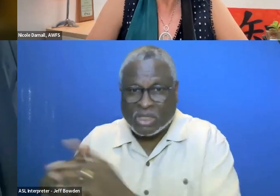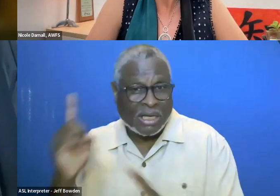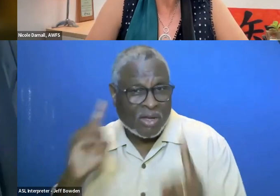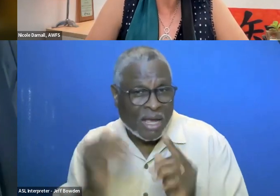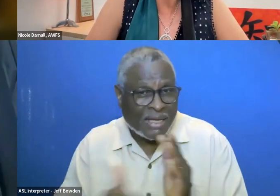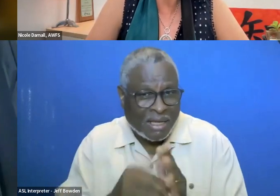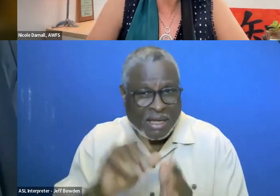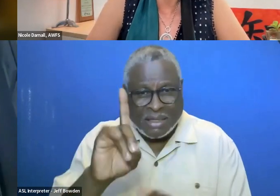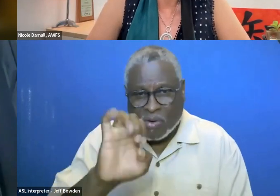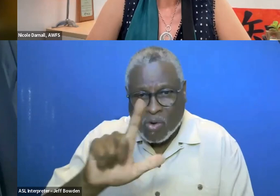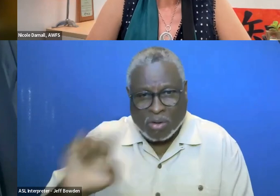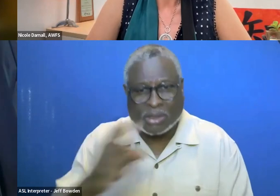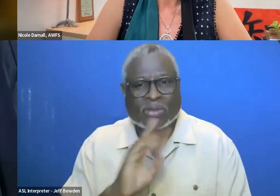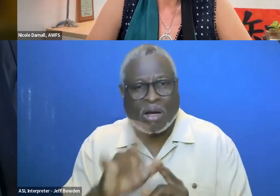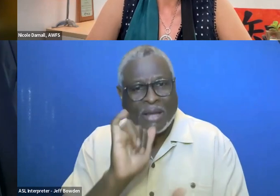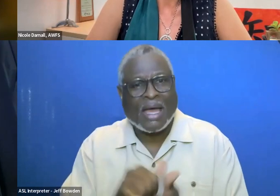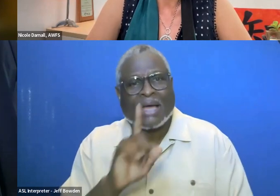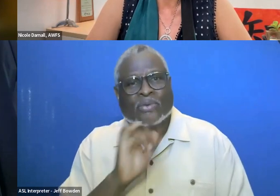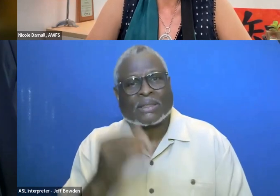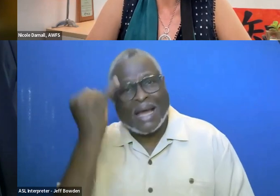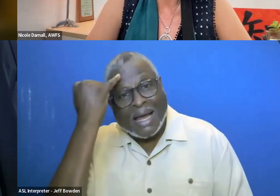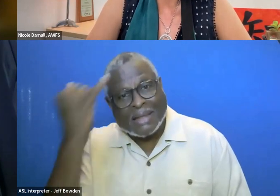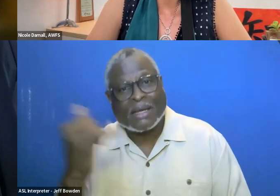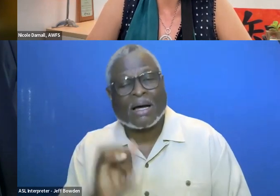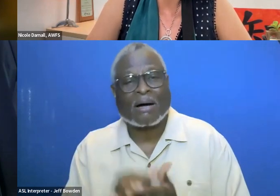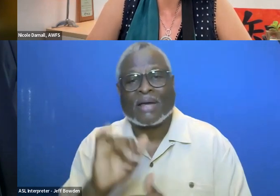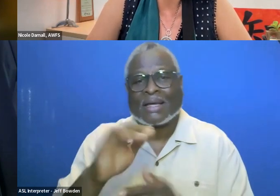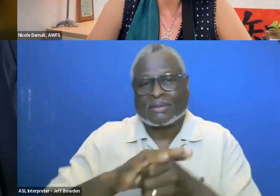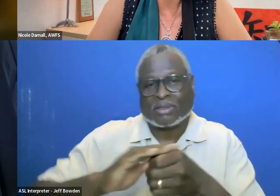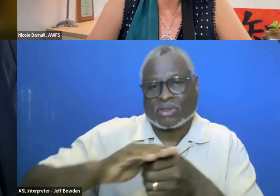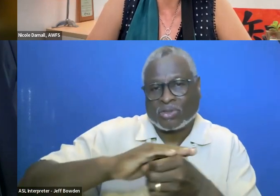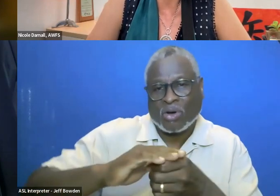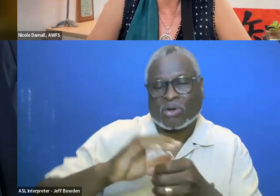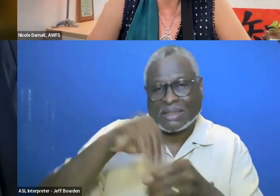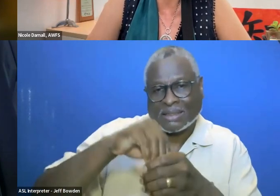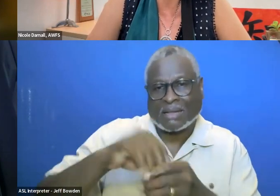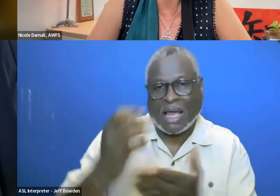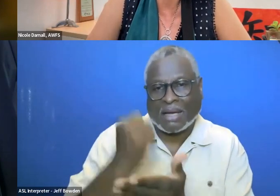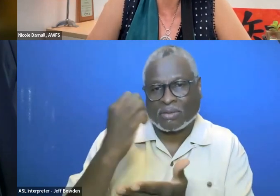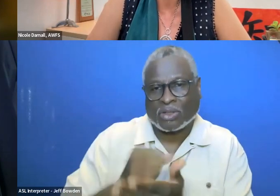that you really dial into is this notion of internal incentives within the Acquisition Workforce.